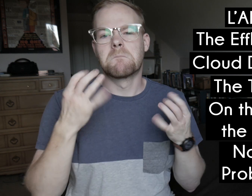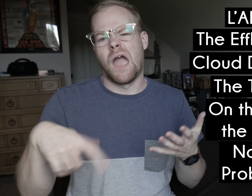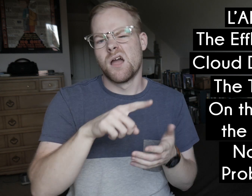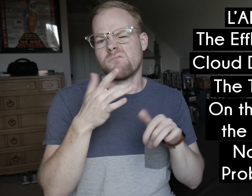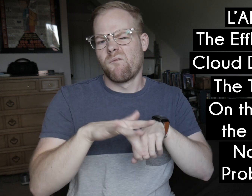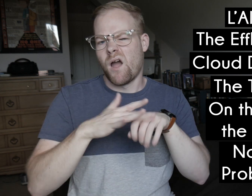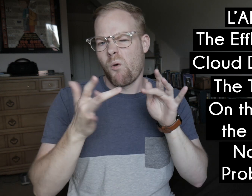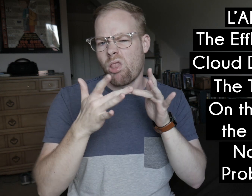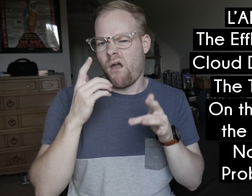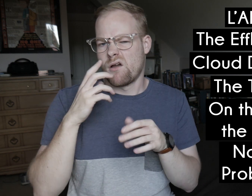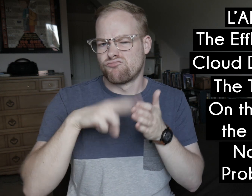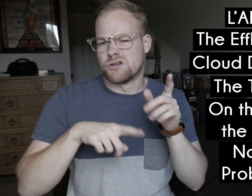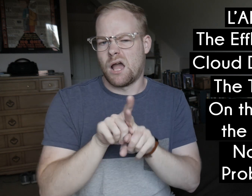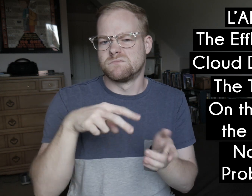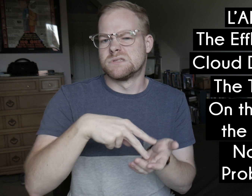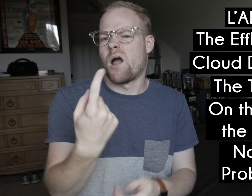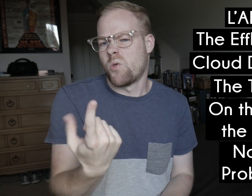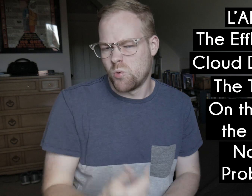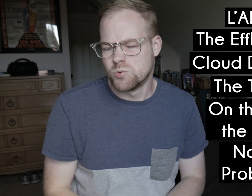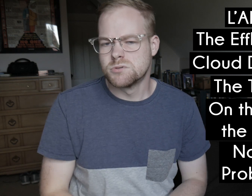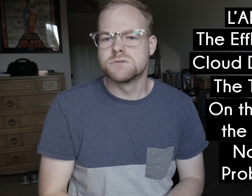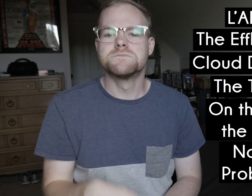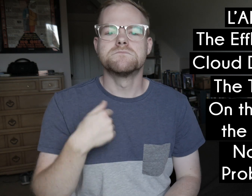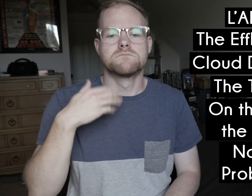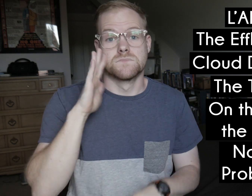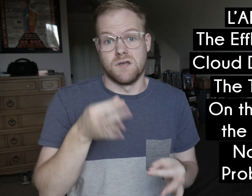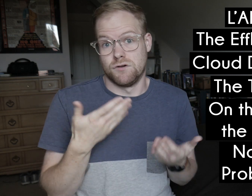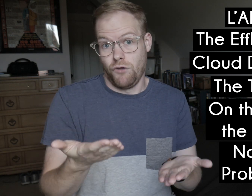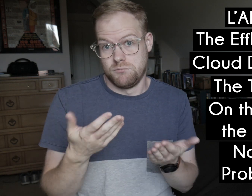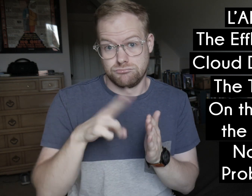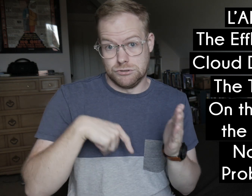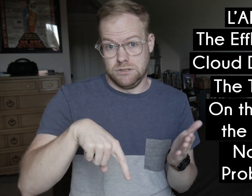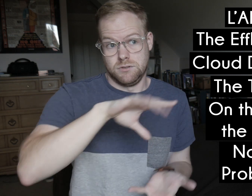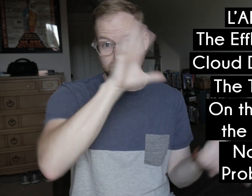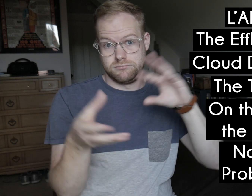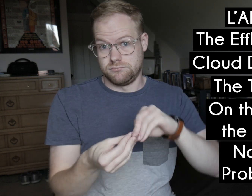Many of these are available online to read as stand- alones. I’d definitely recommend reading this collection!